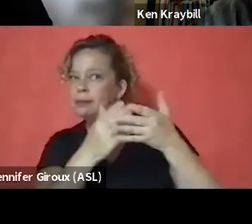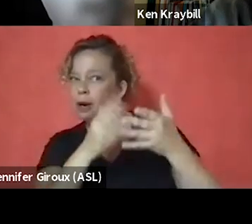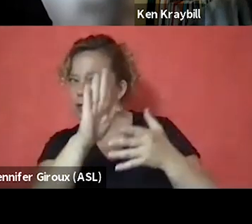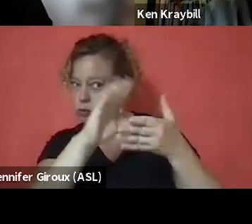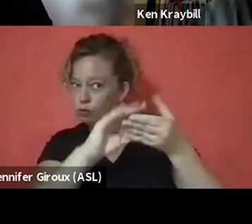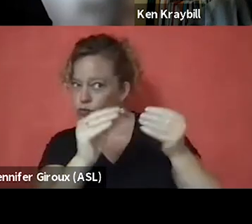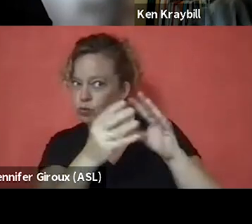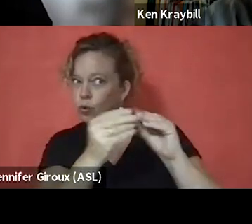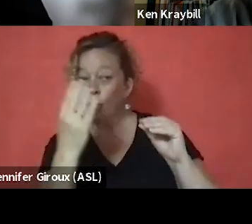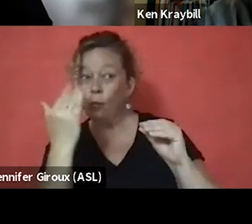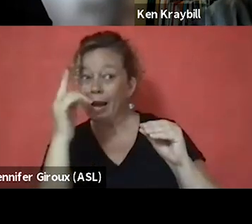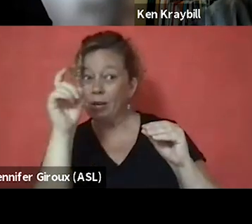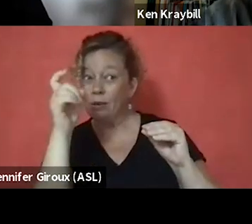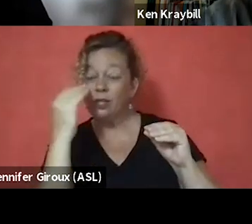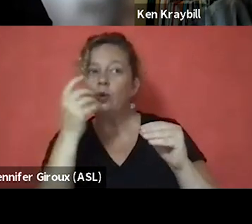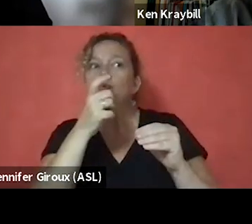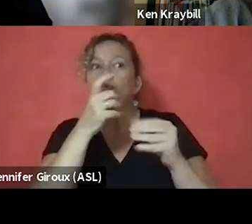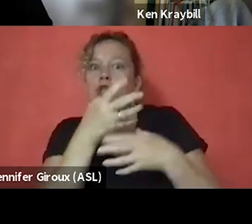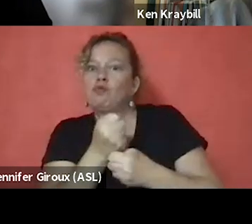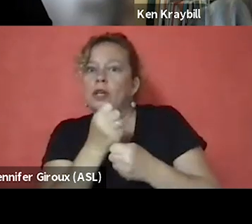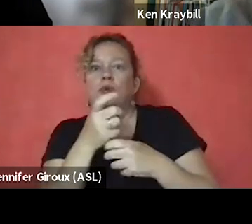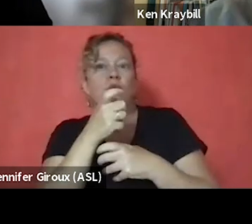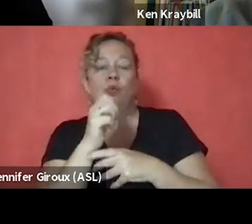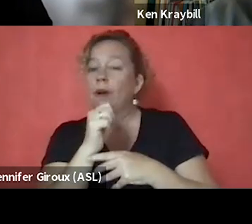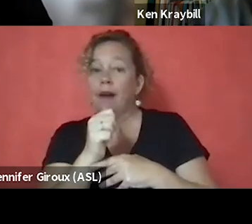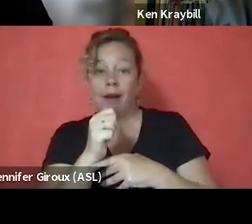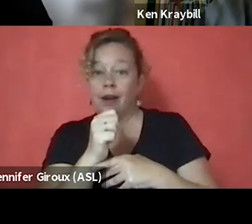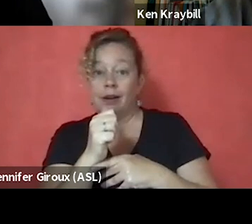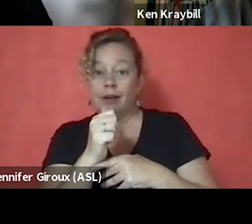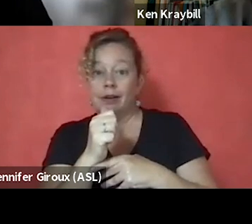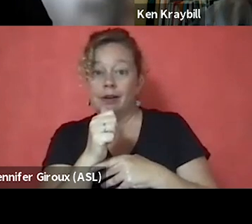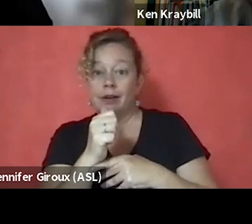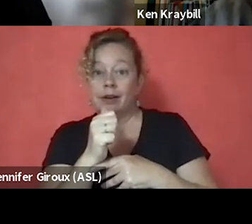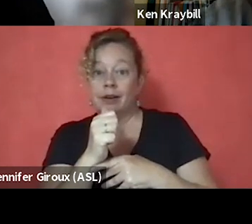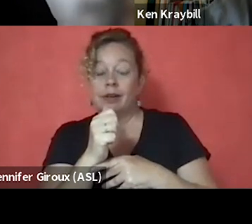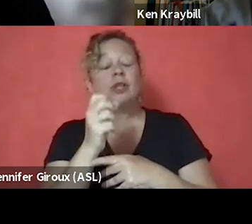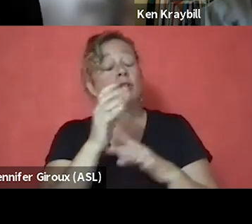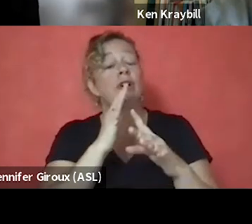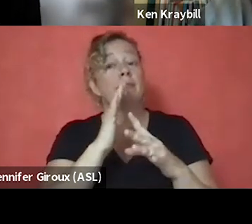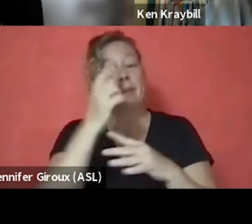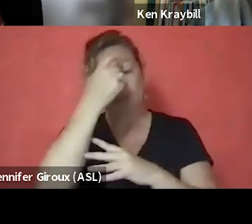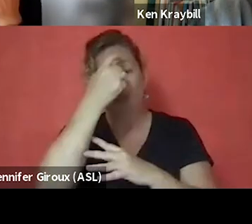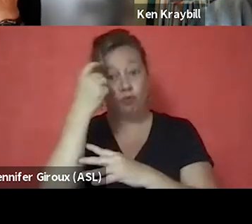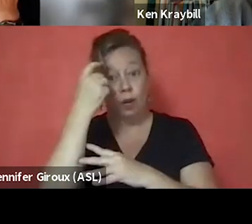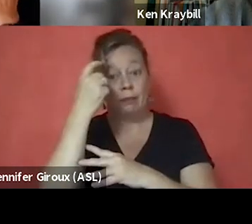'Cause you have to know who to trust and who not to, right? So, taking off on that, we do talk a lot about trauma in the toolkit